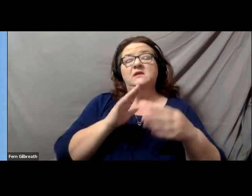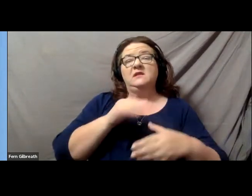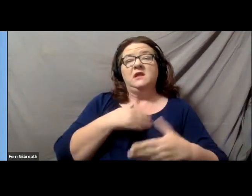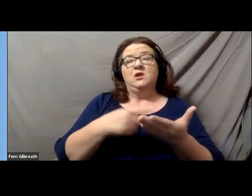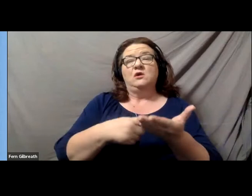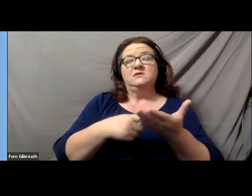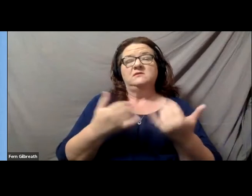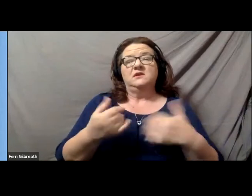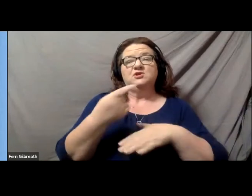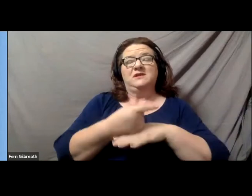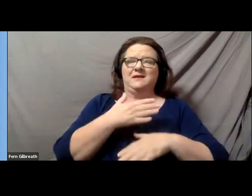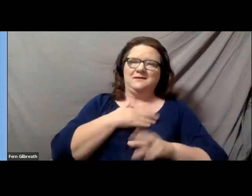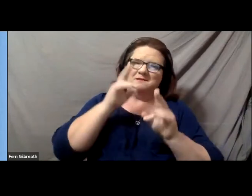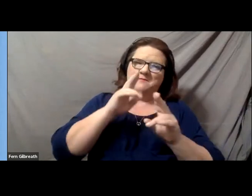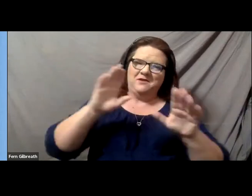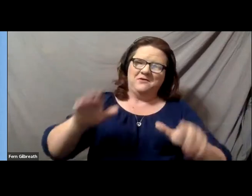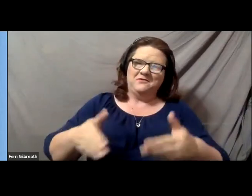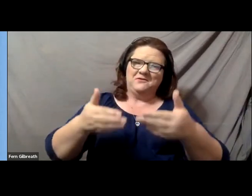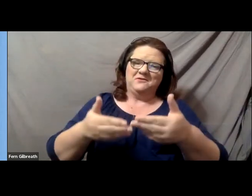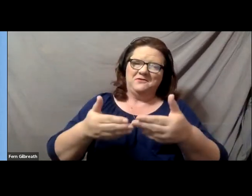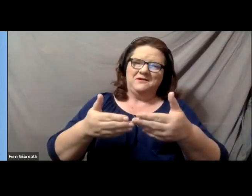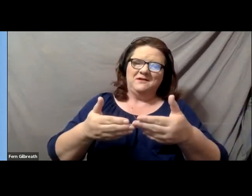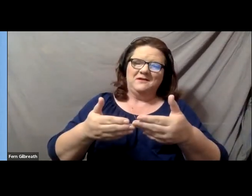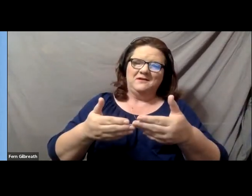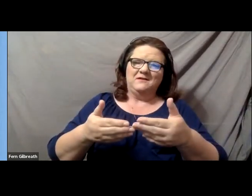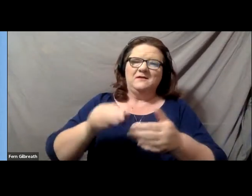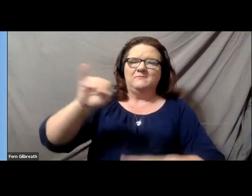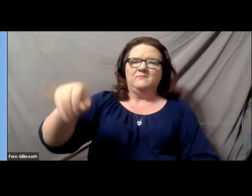it’s now my honor to introduce the Regents’ Lecturer, Ms. Judy Heumann.